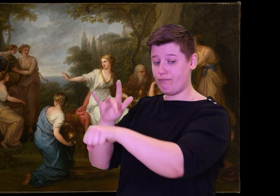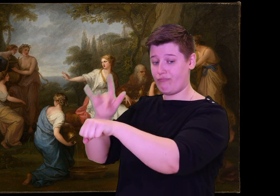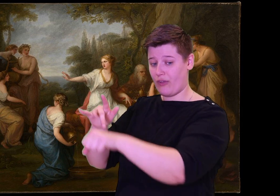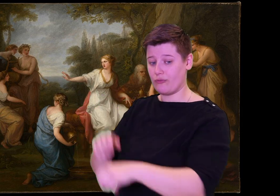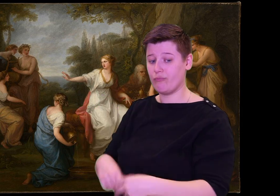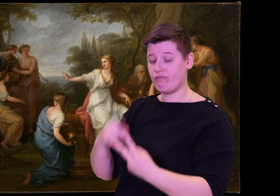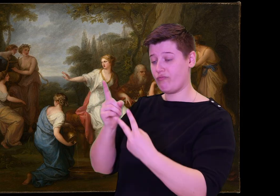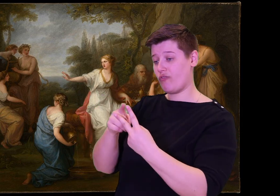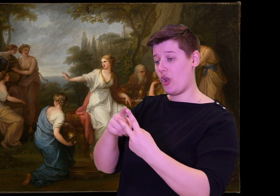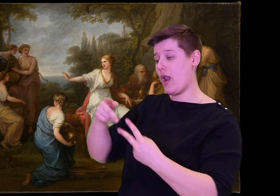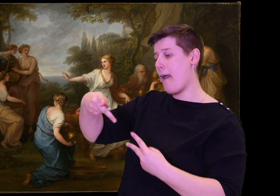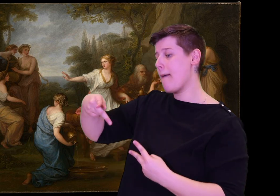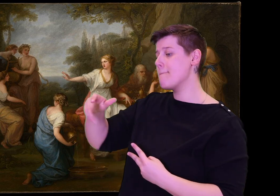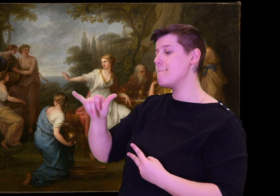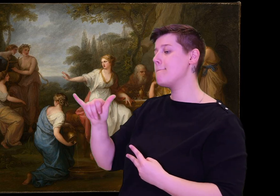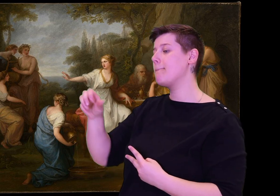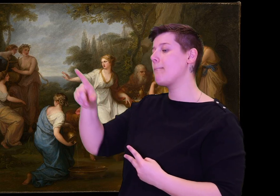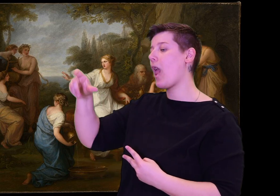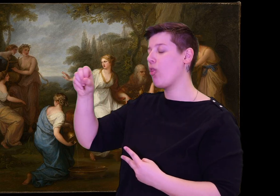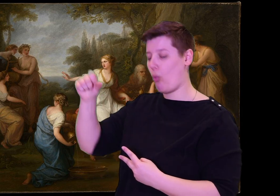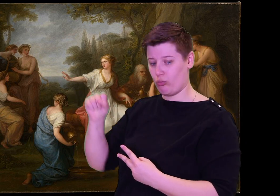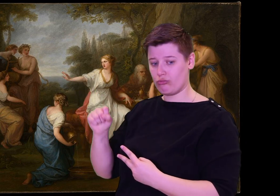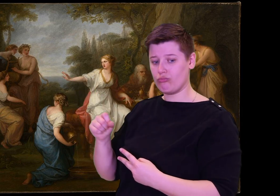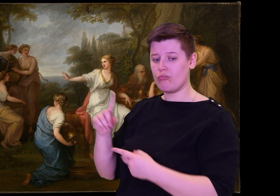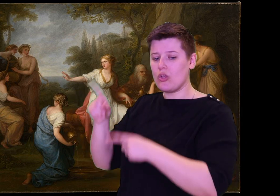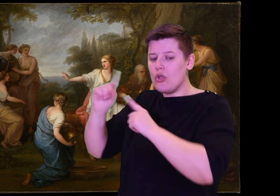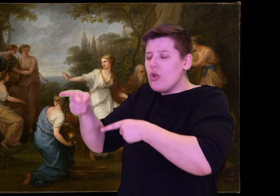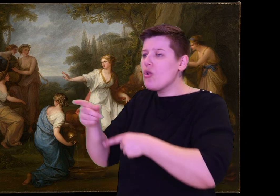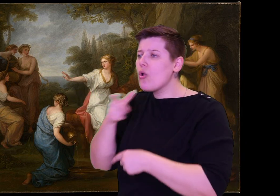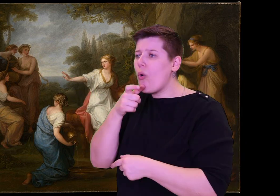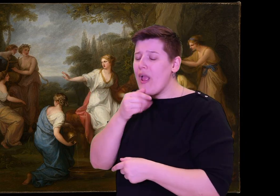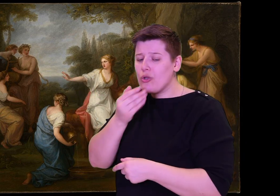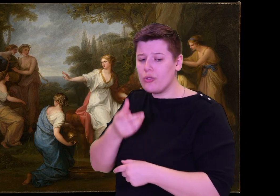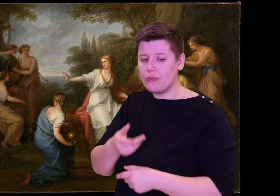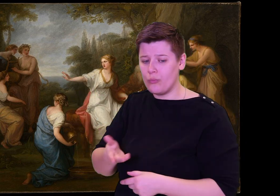Someone may tell you news, or you may